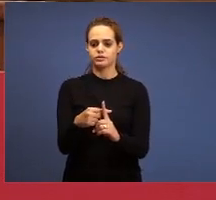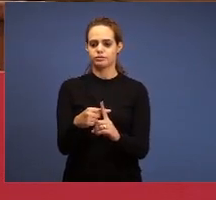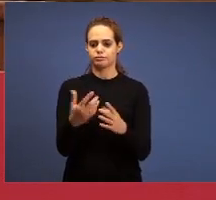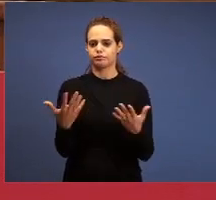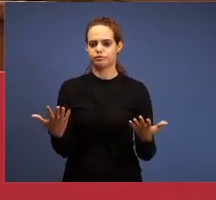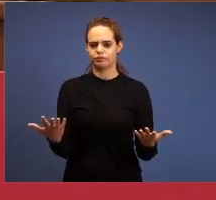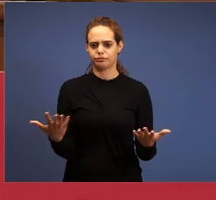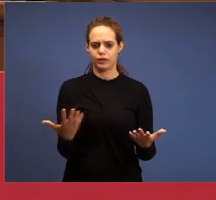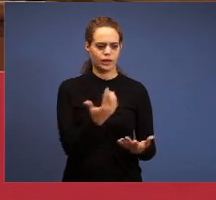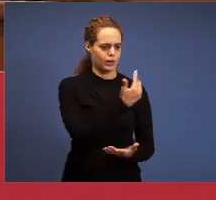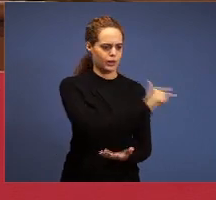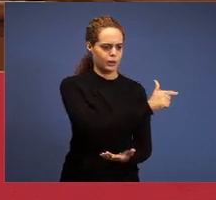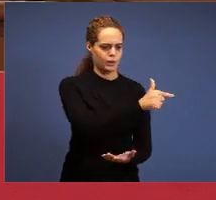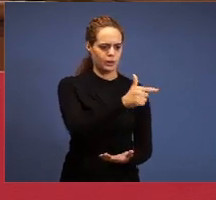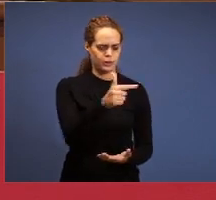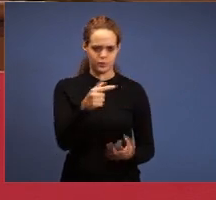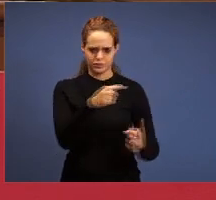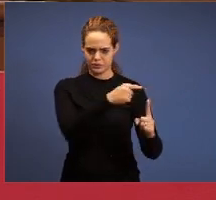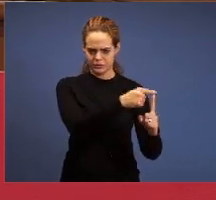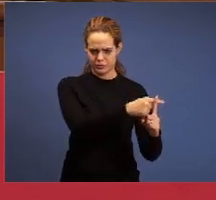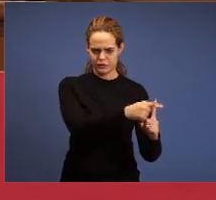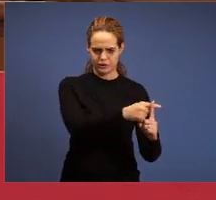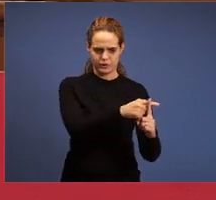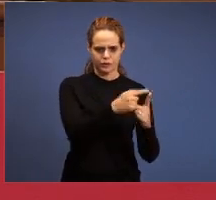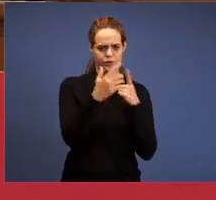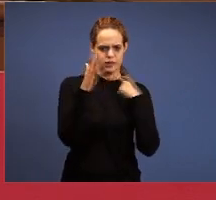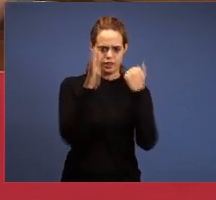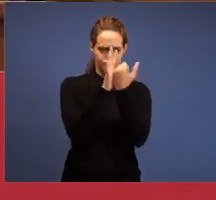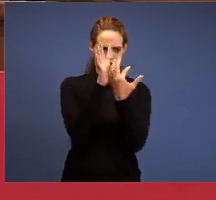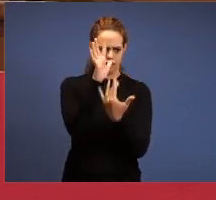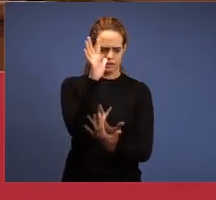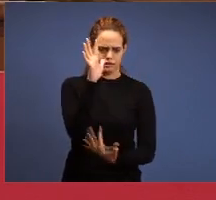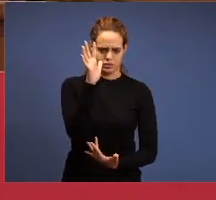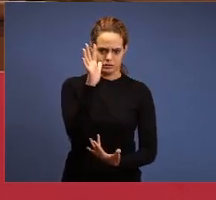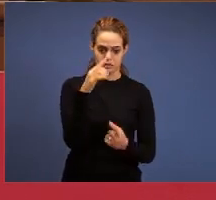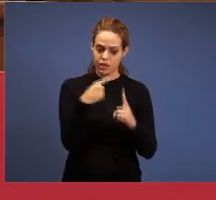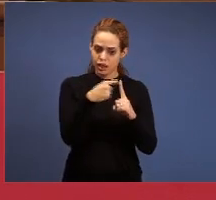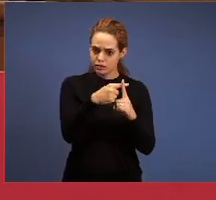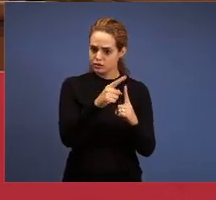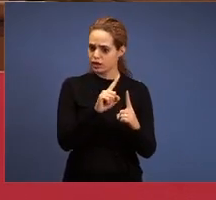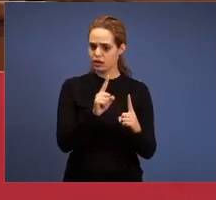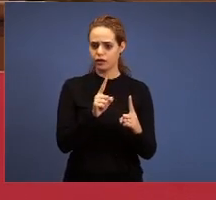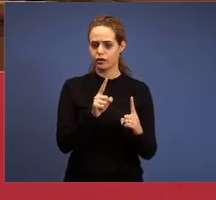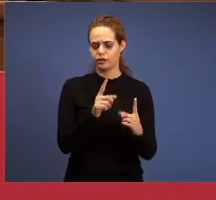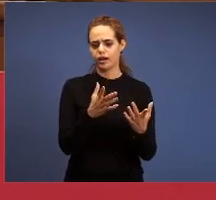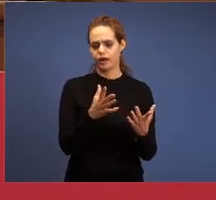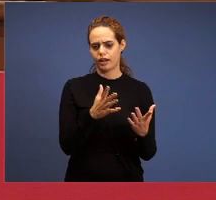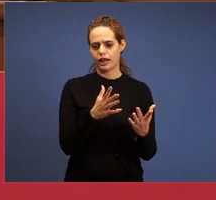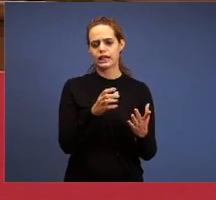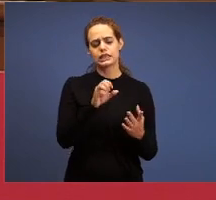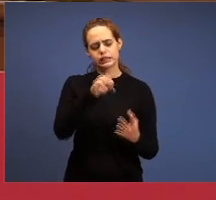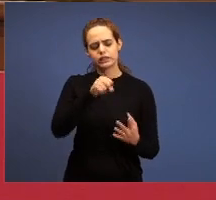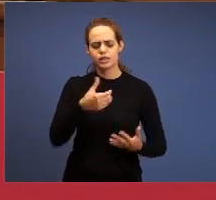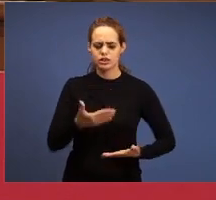the blood; who spilled the blood were martyrs, we have no doubt, but this blood it’s not the Holy Spirit, they didn’t spilled